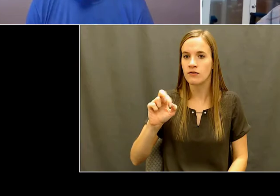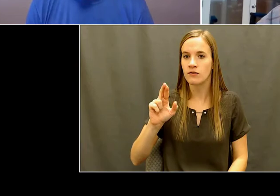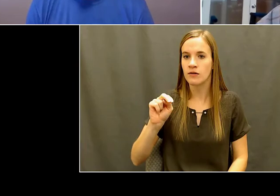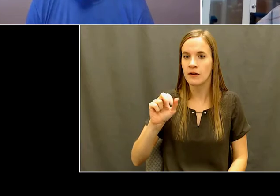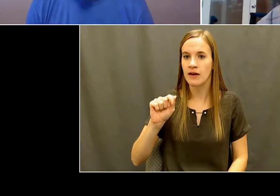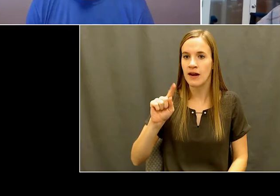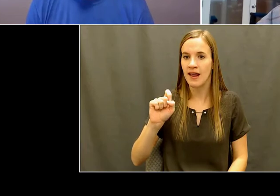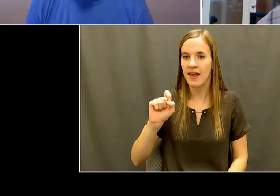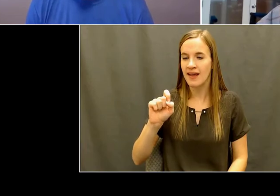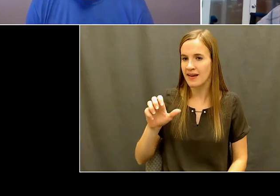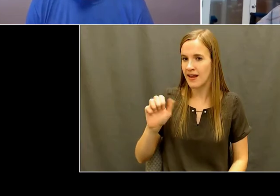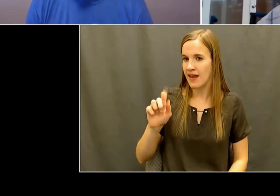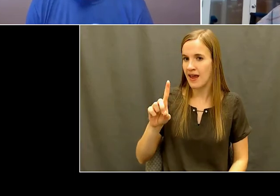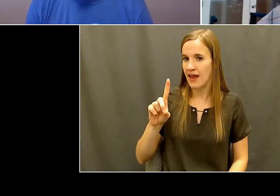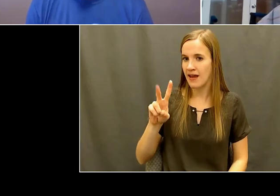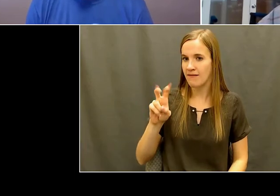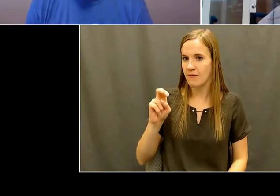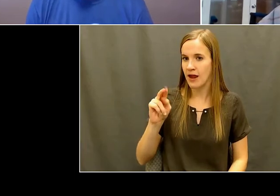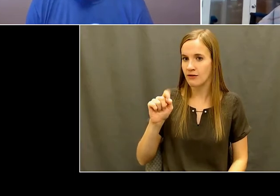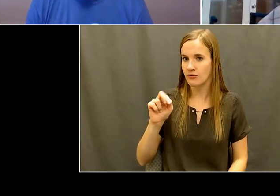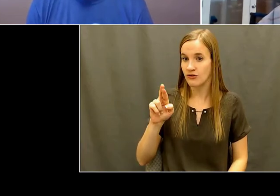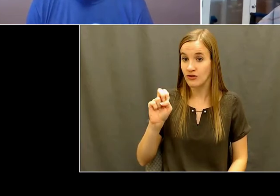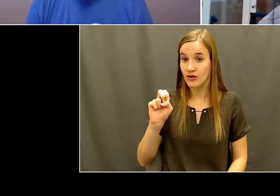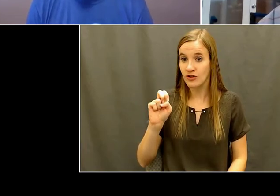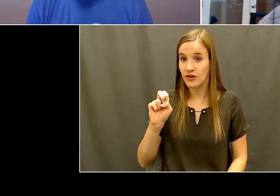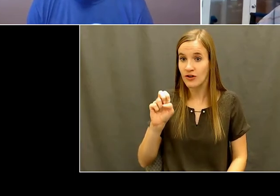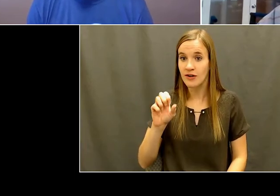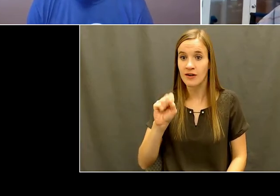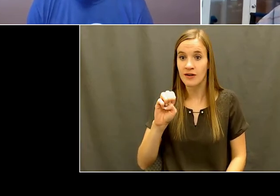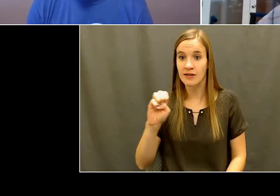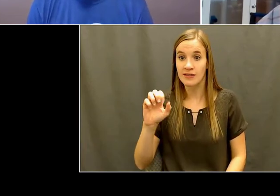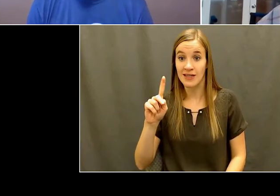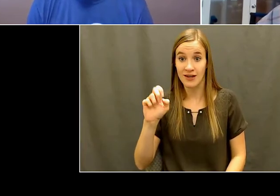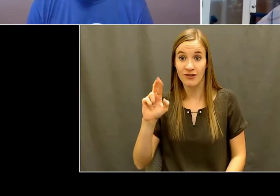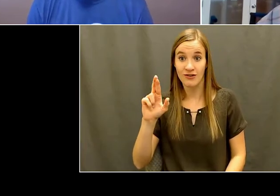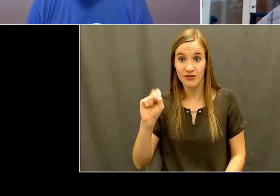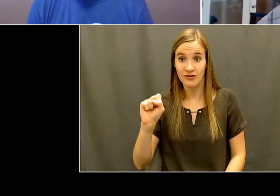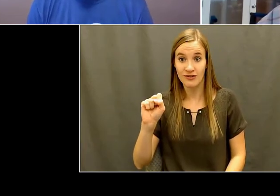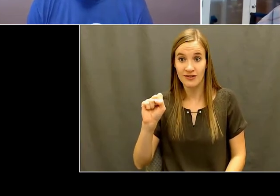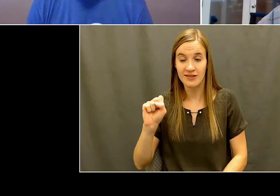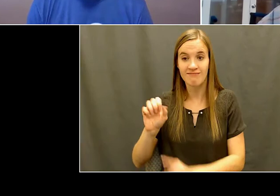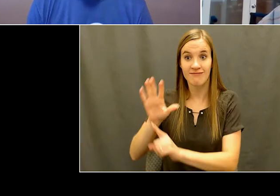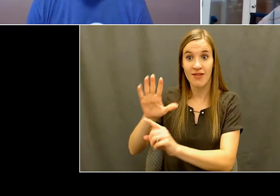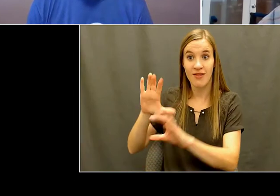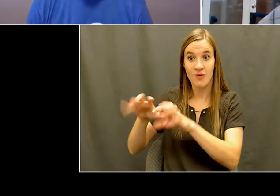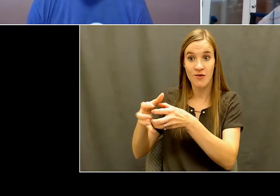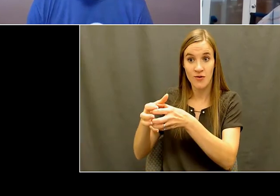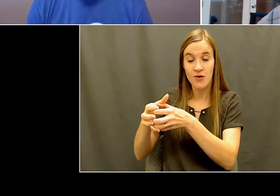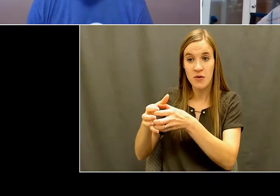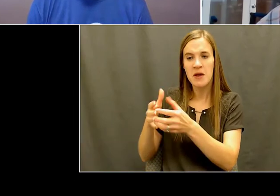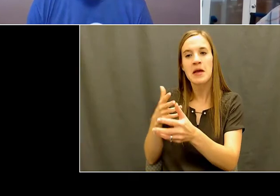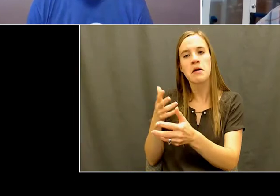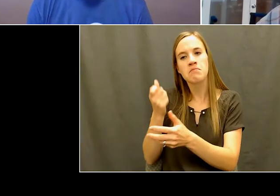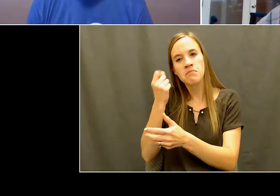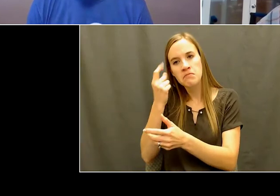directed to college or older adults, they greeted us with